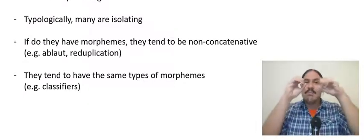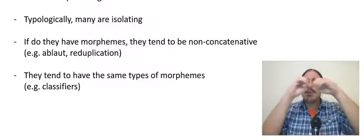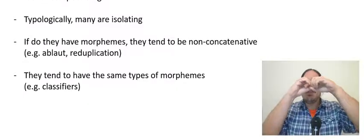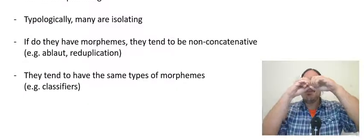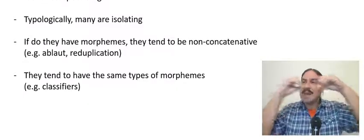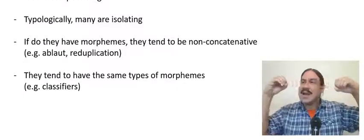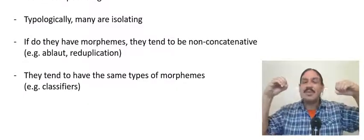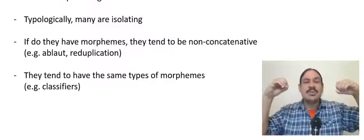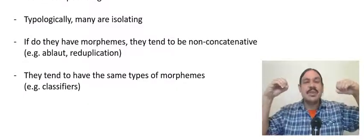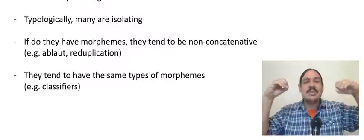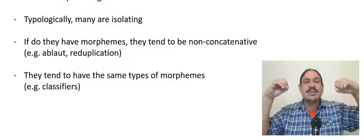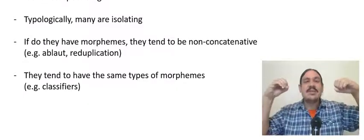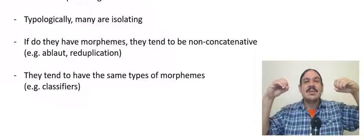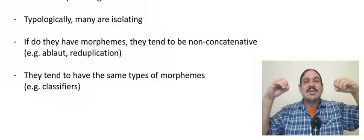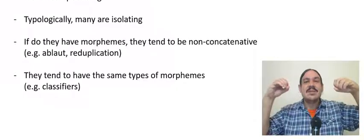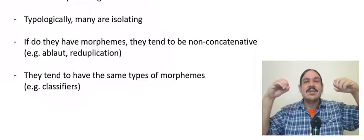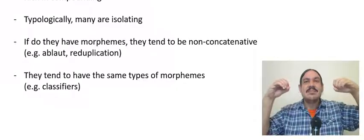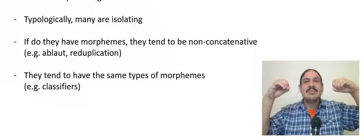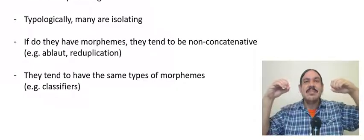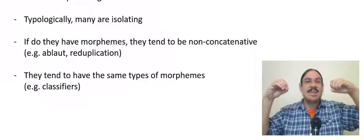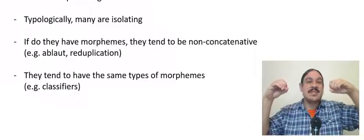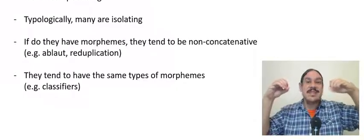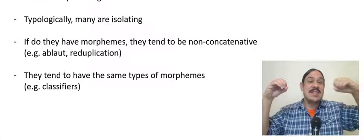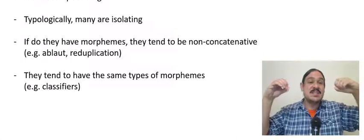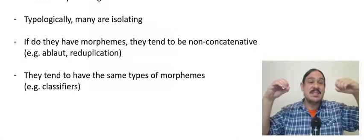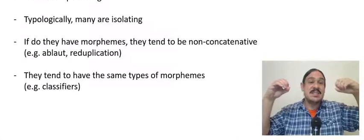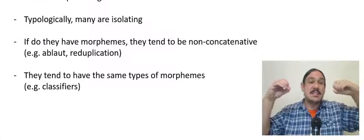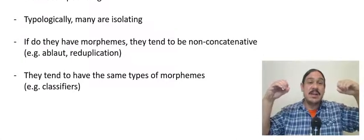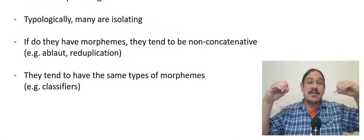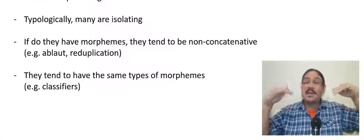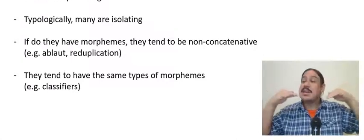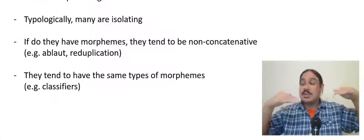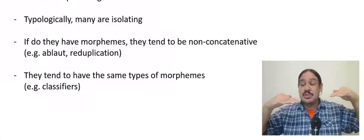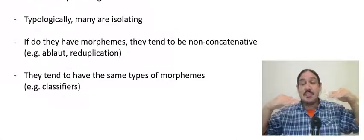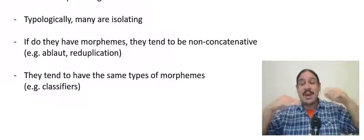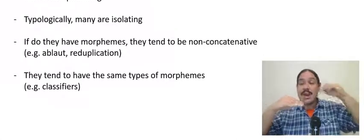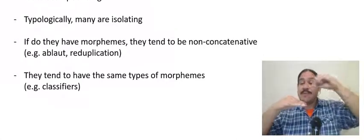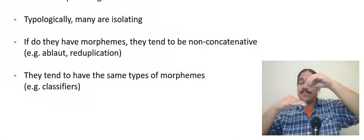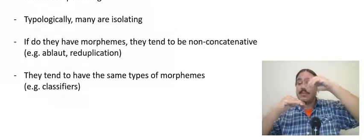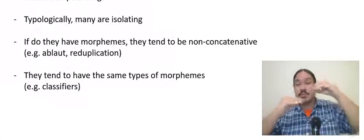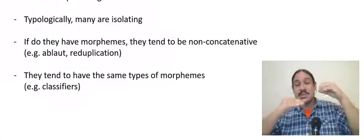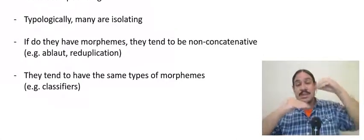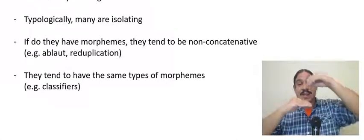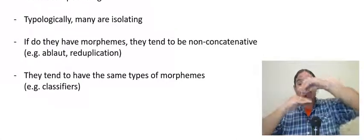so it's a root modified with other morphemes we can